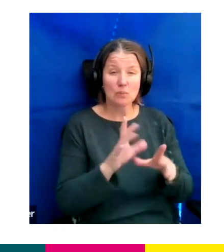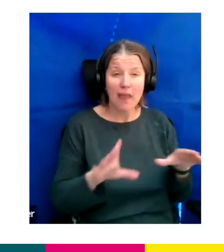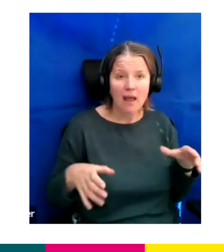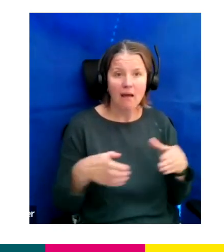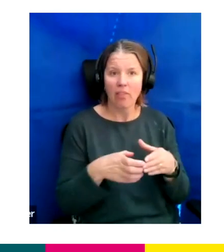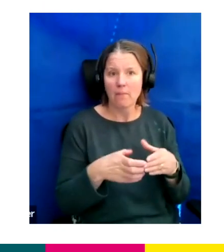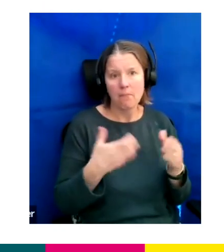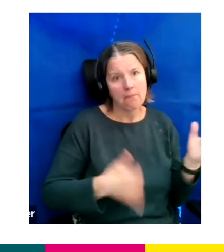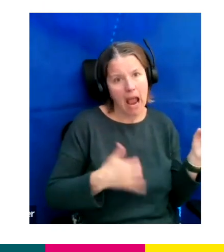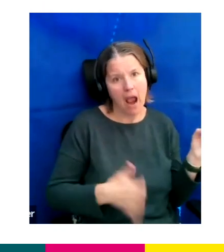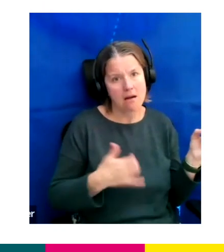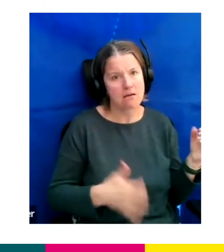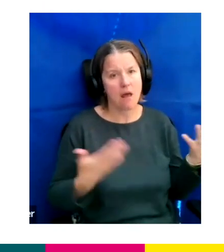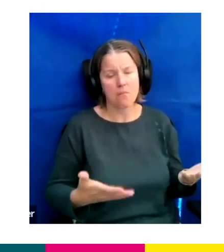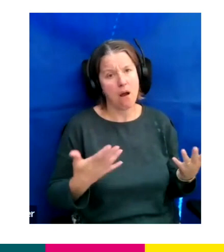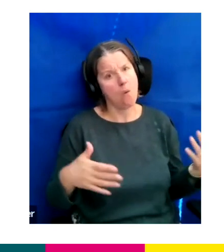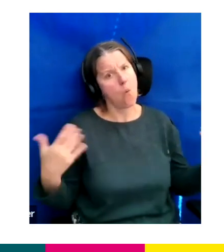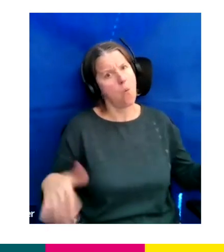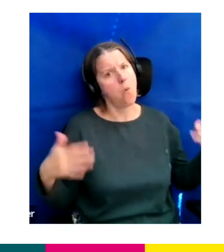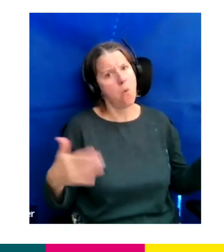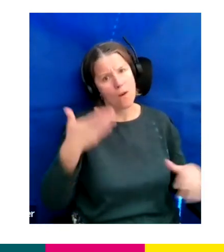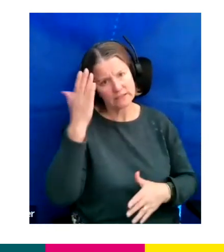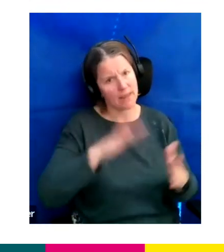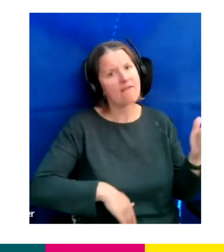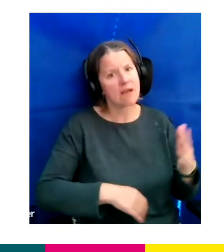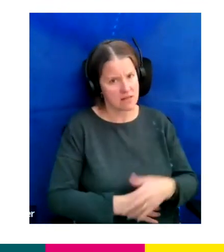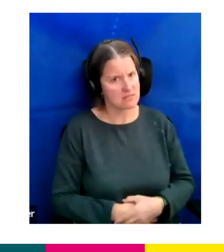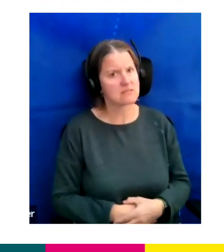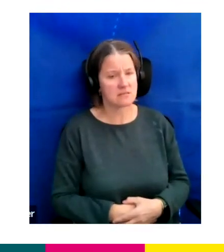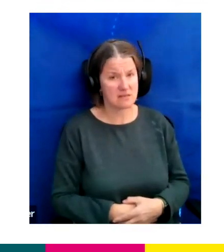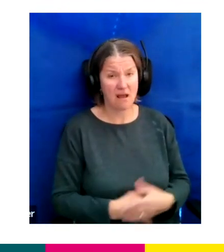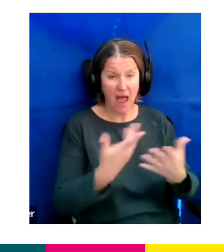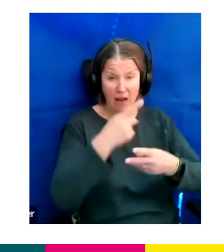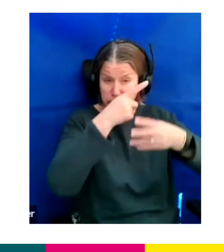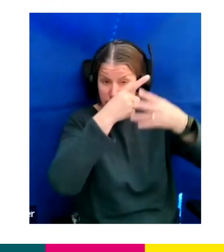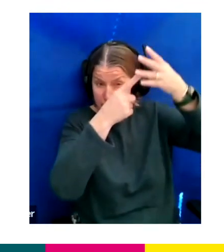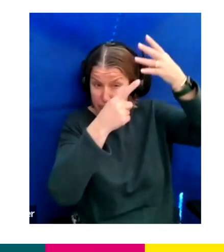“Thank you for coming out tonight. You're on date night. That's exciting isn't it?” “You got the babysit until midnight or one?”